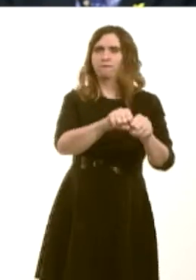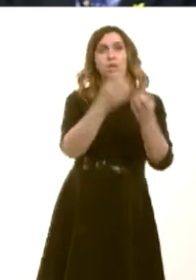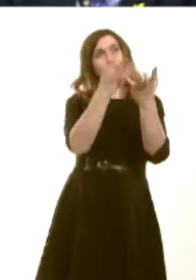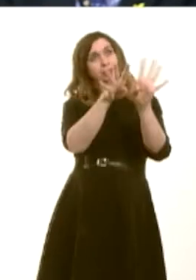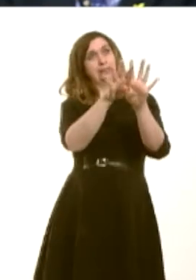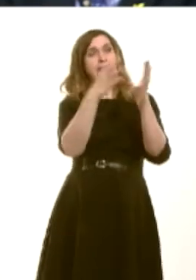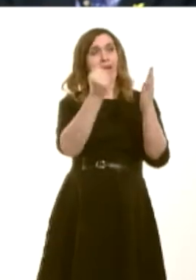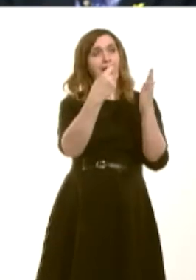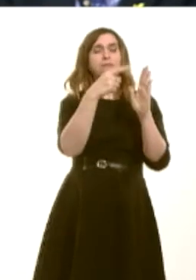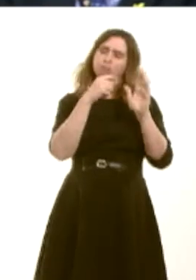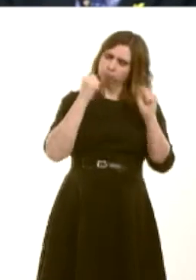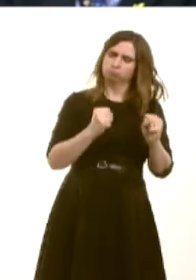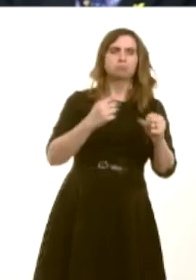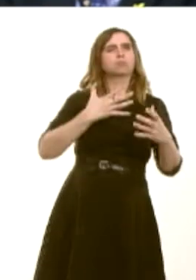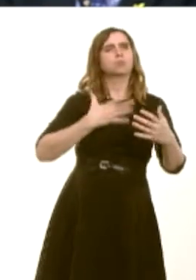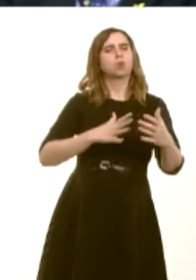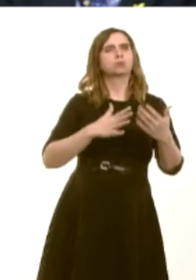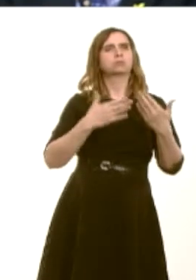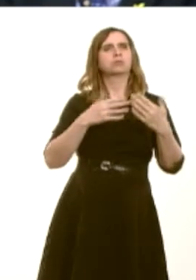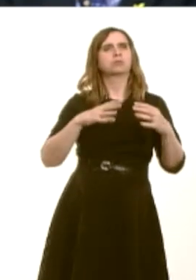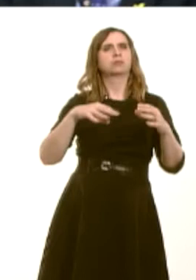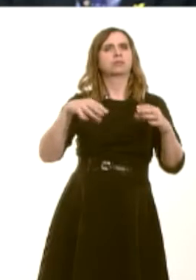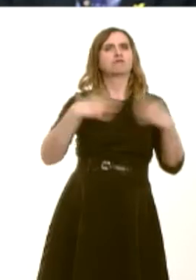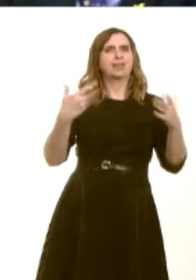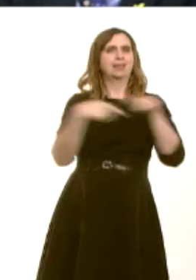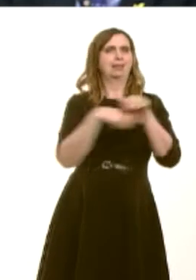policy of free entry for when the museum is open. First Minister, will you join me in